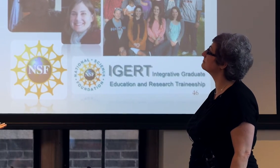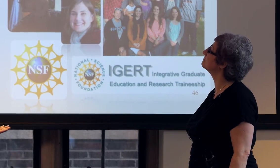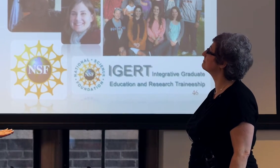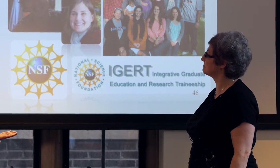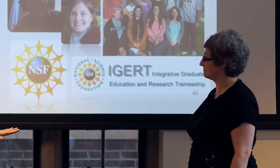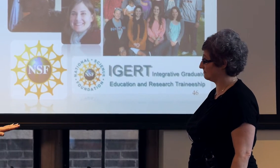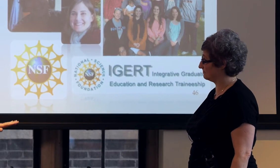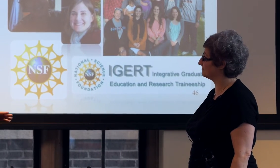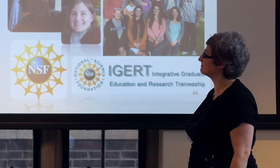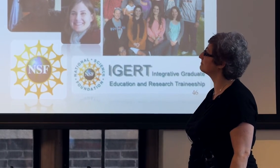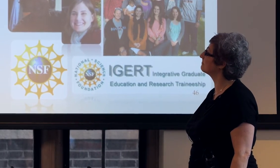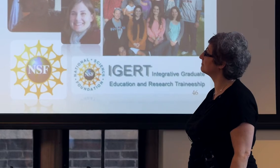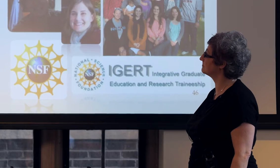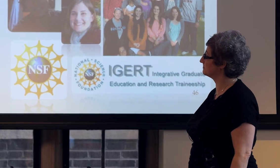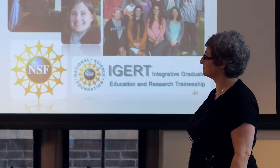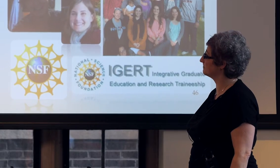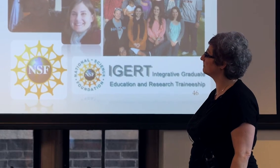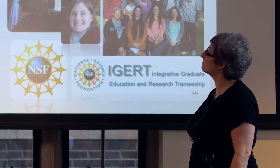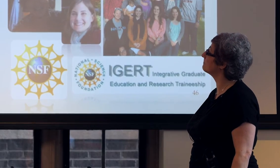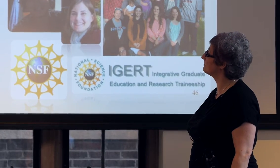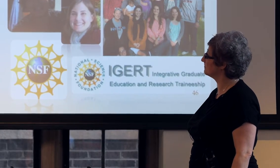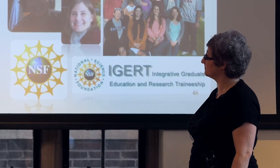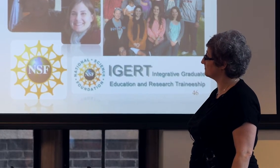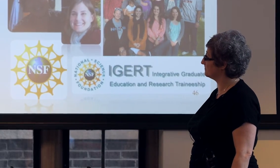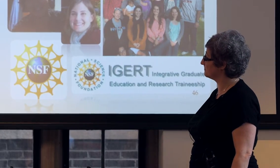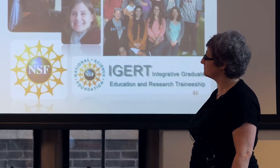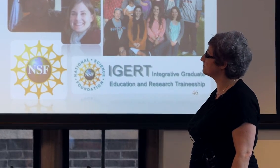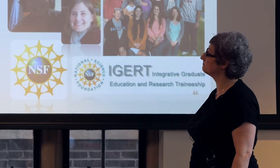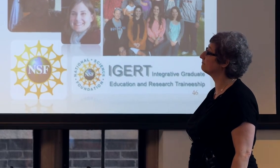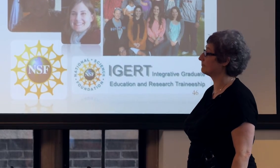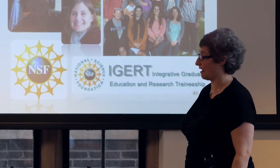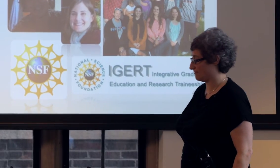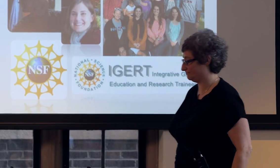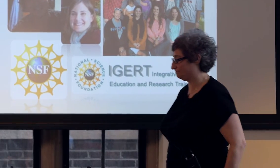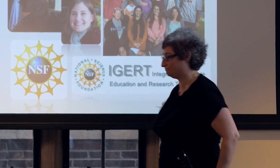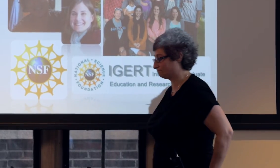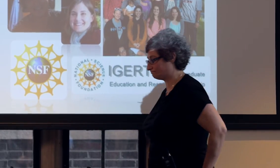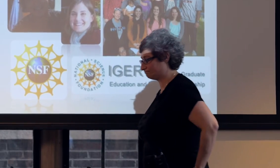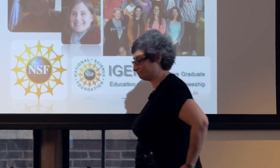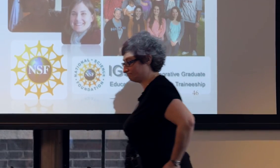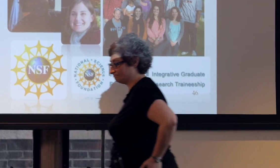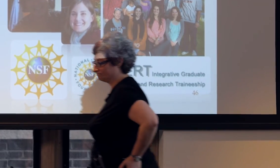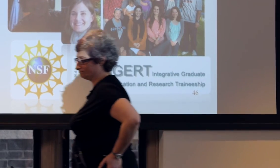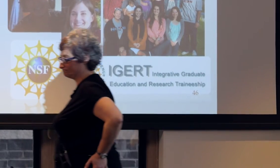or the old lady, so I noticed the distinction between those two groups.